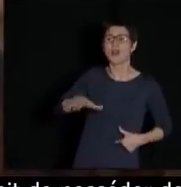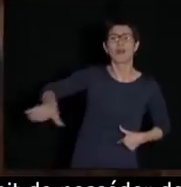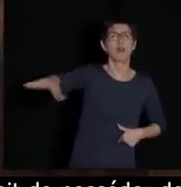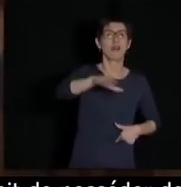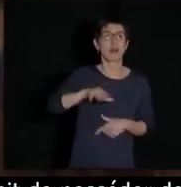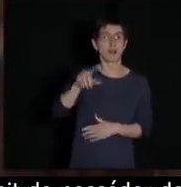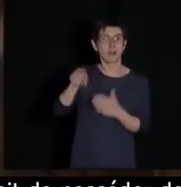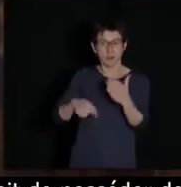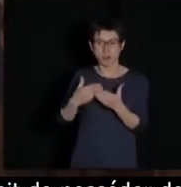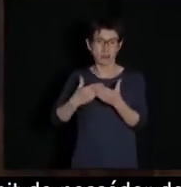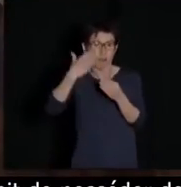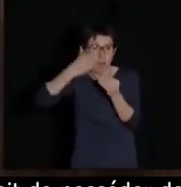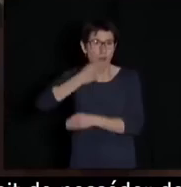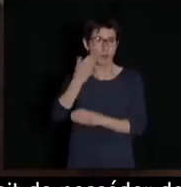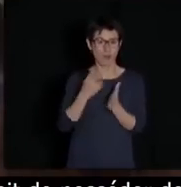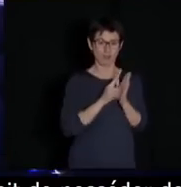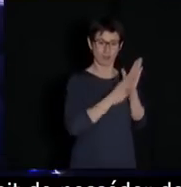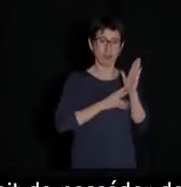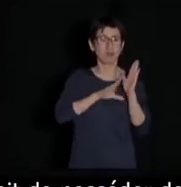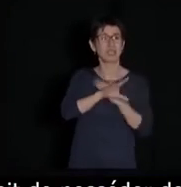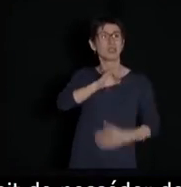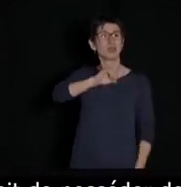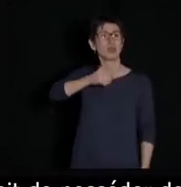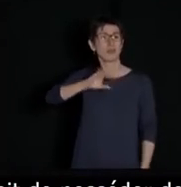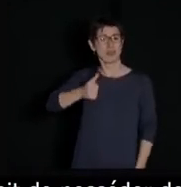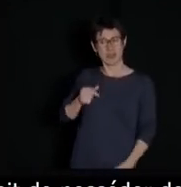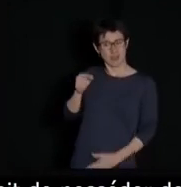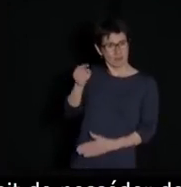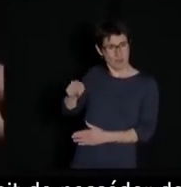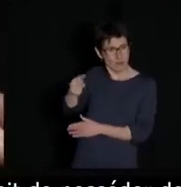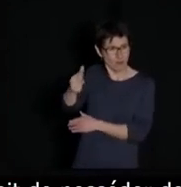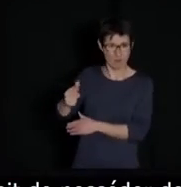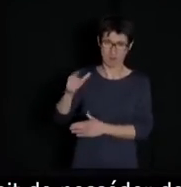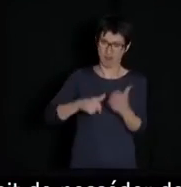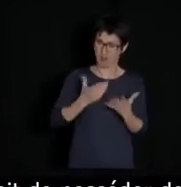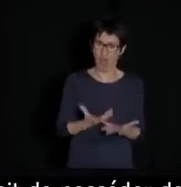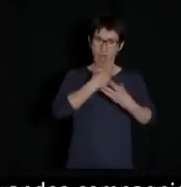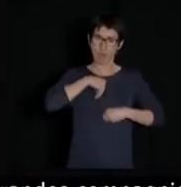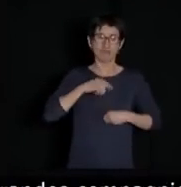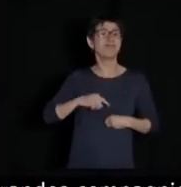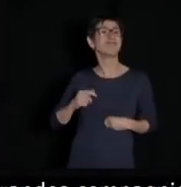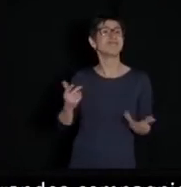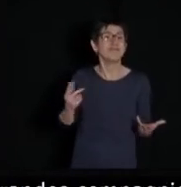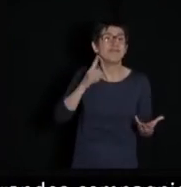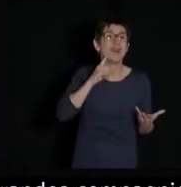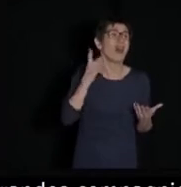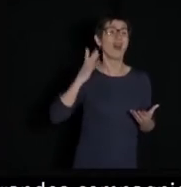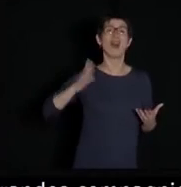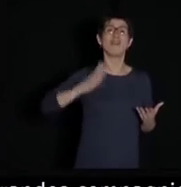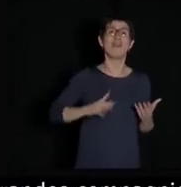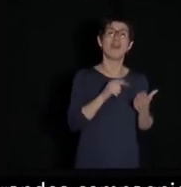Our youth must learn the vocabulary of digital technologies in school as we learned grammar before,